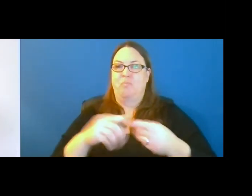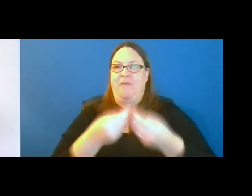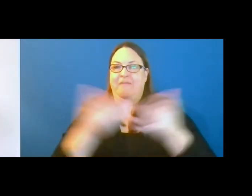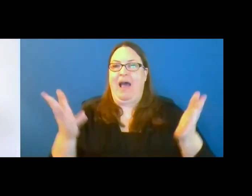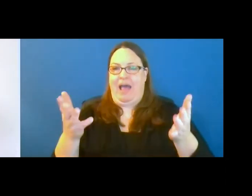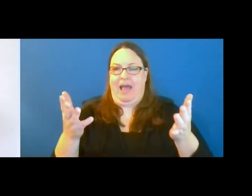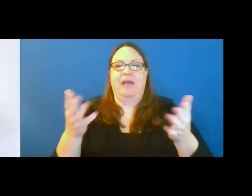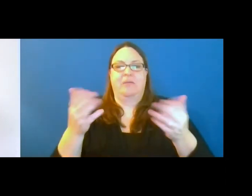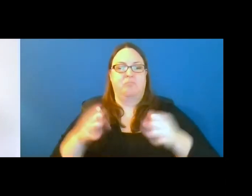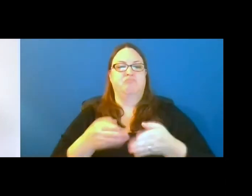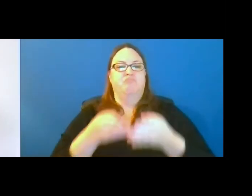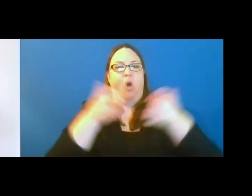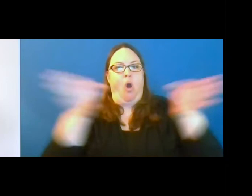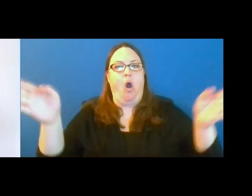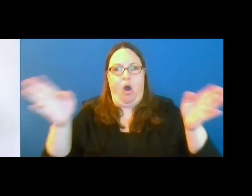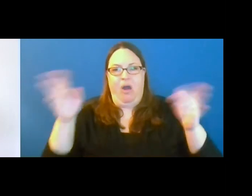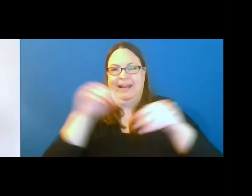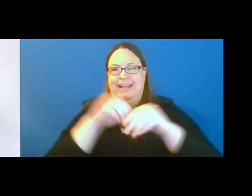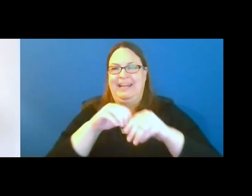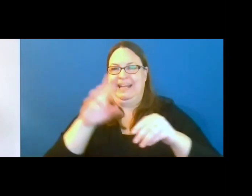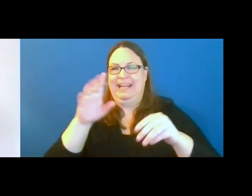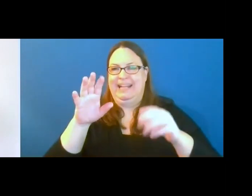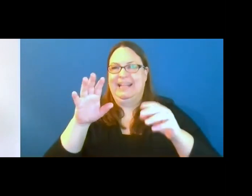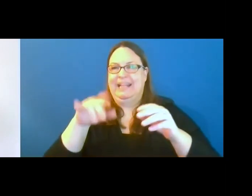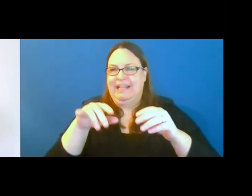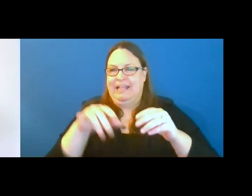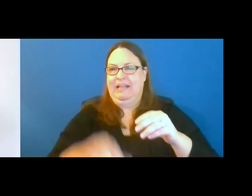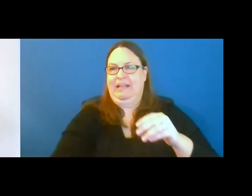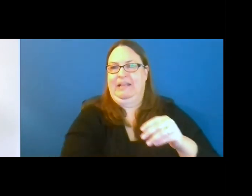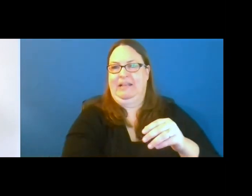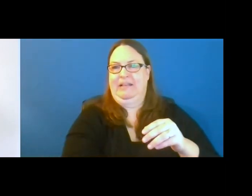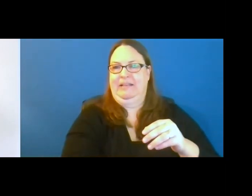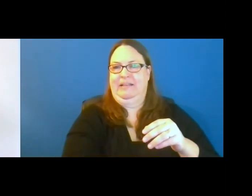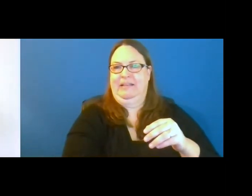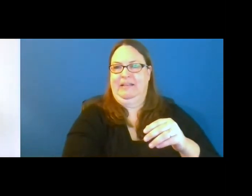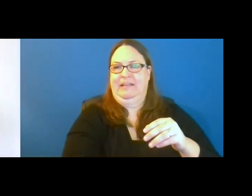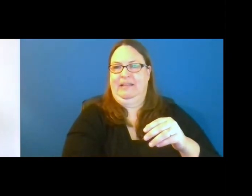across divisions within the department, as well as a venue to discuss programs, new construction